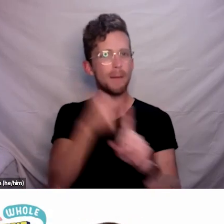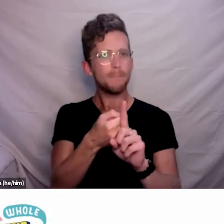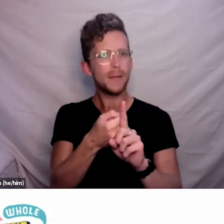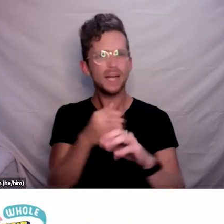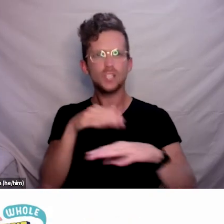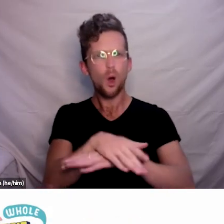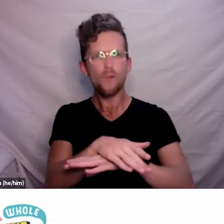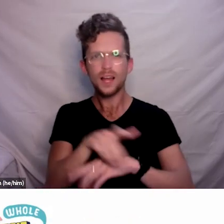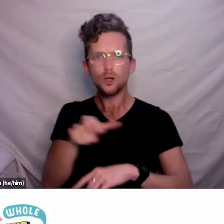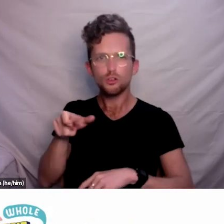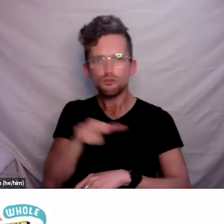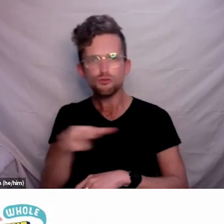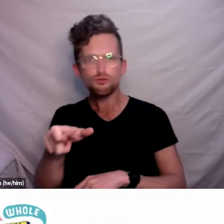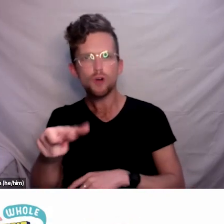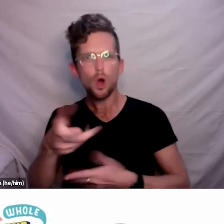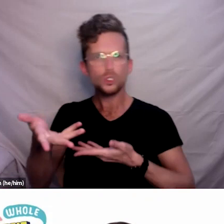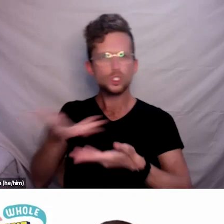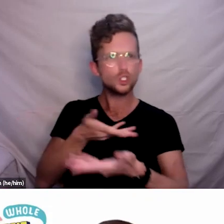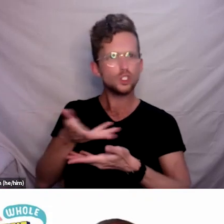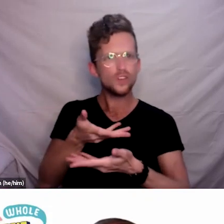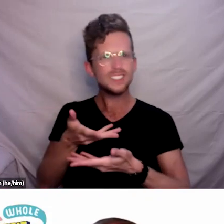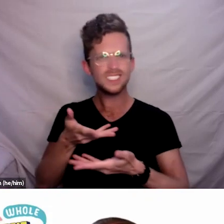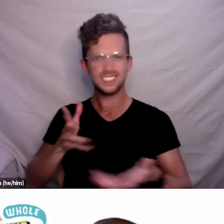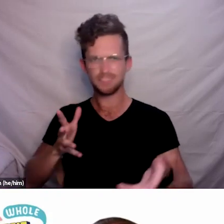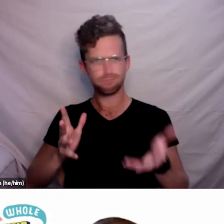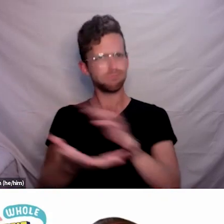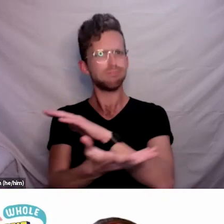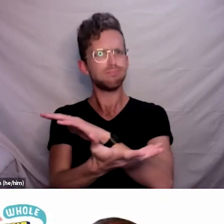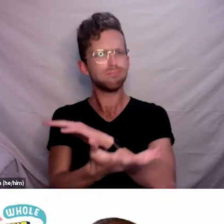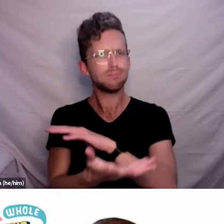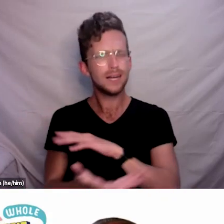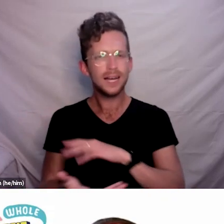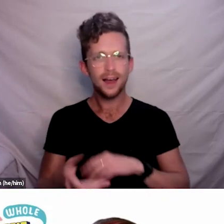and absolutely acknowledge that in rural communities, that can be especially challenging.